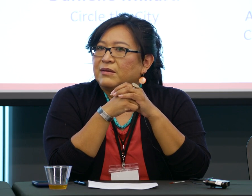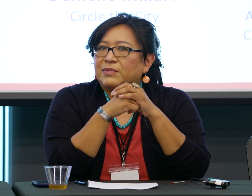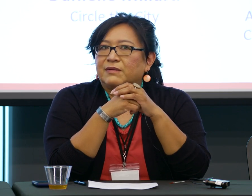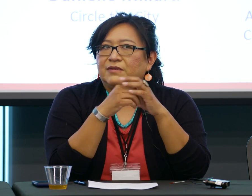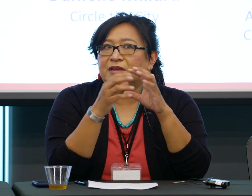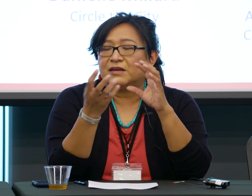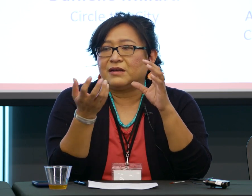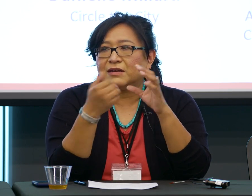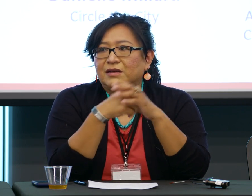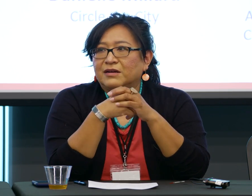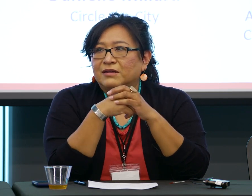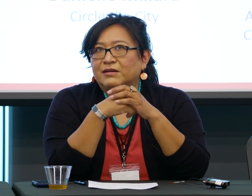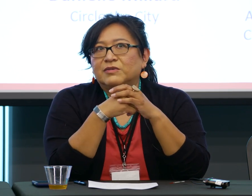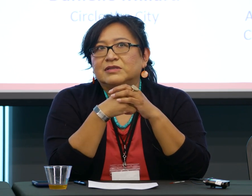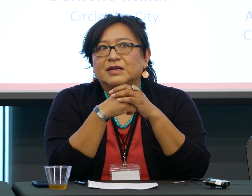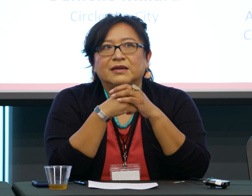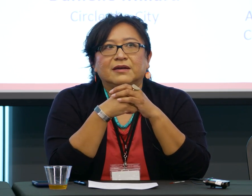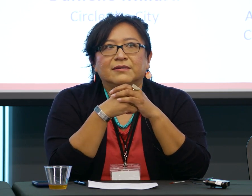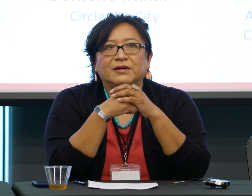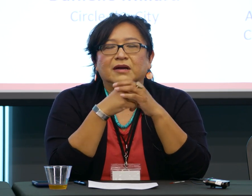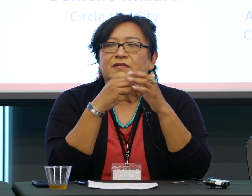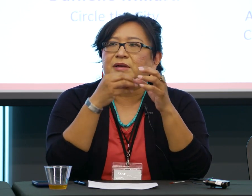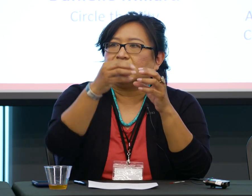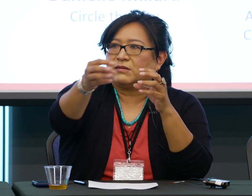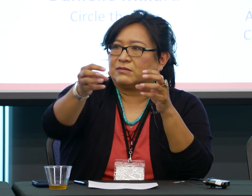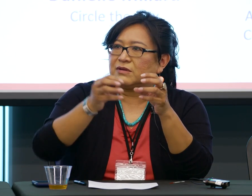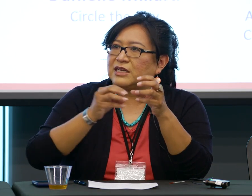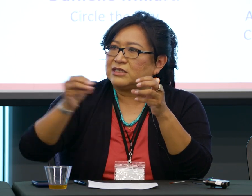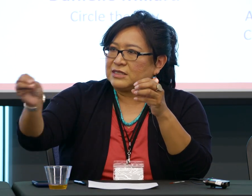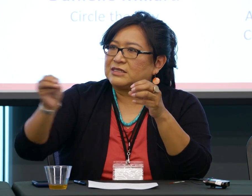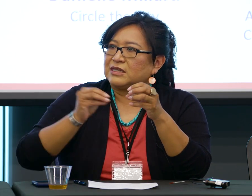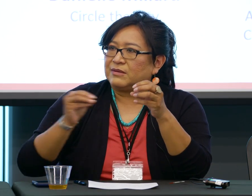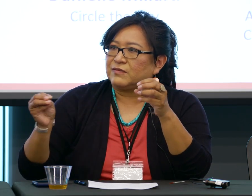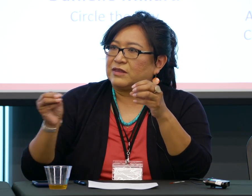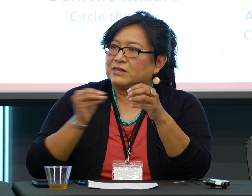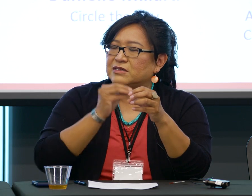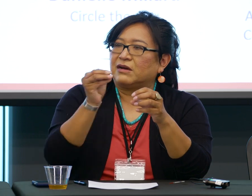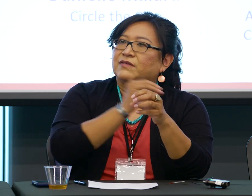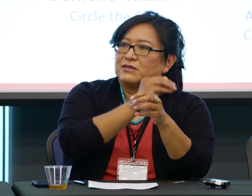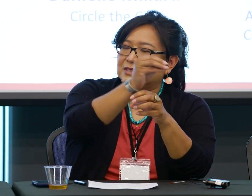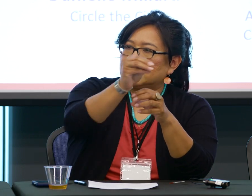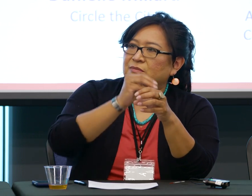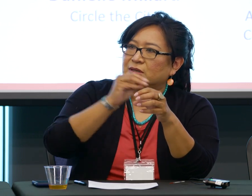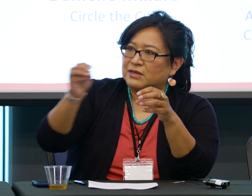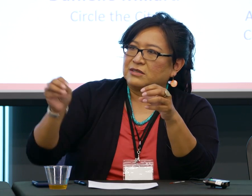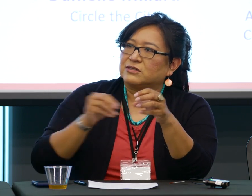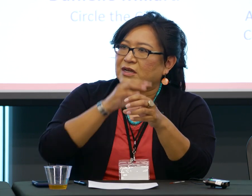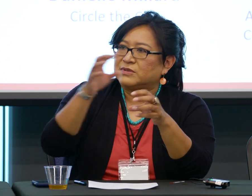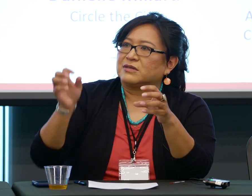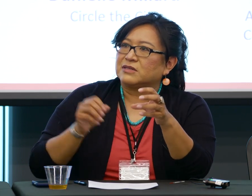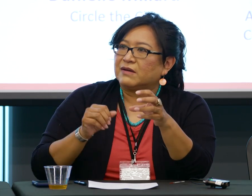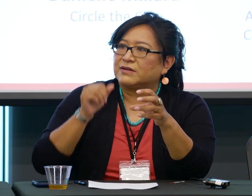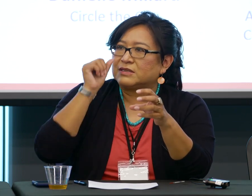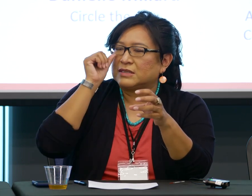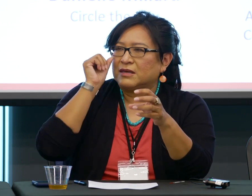but really an inter almost like a governmental relations team with the sovereigns, because our tribes are sovereigns.